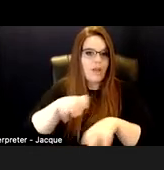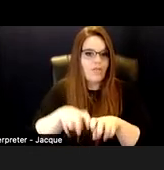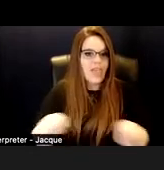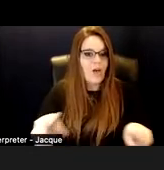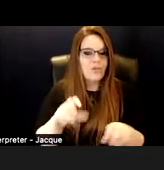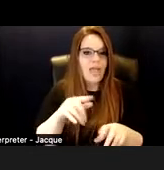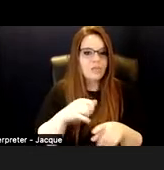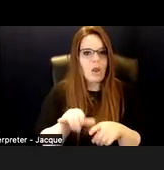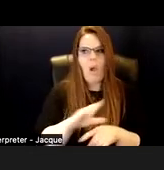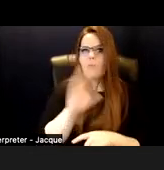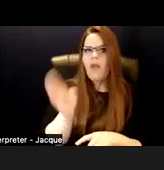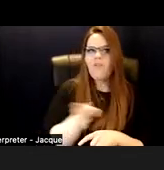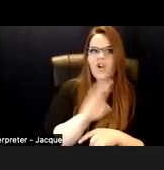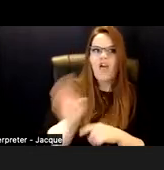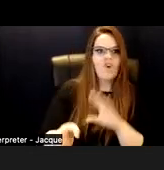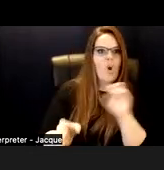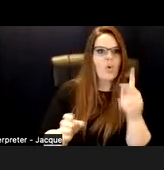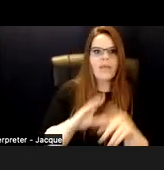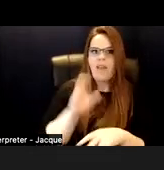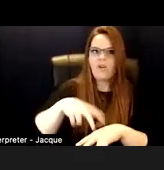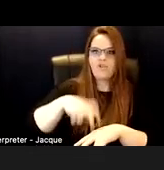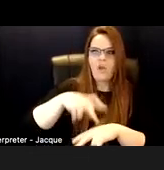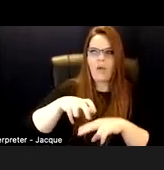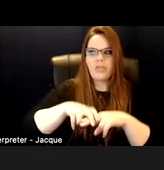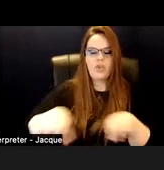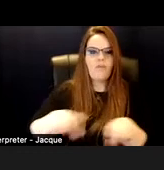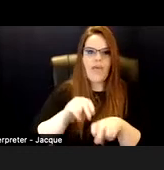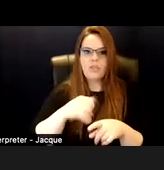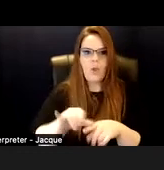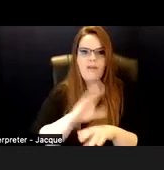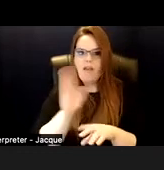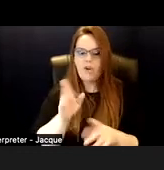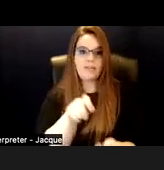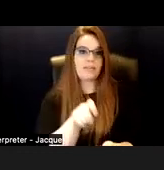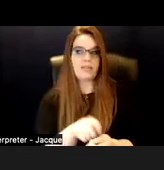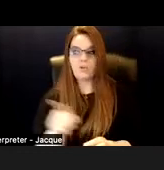No. Never do it. Never jump on the sofa and swear, exactly. So see this nice little person sitting